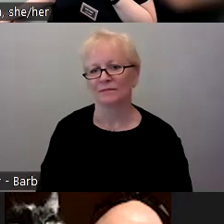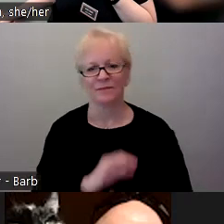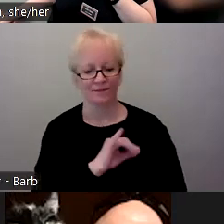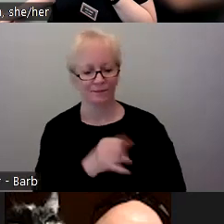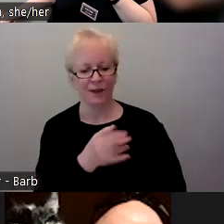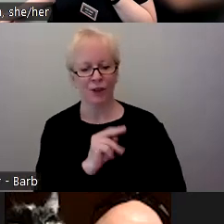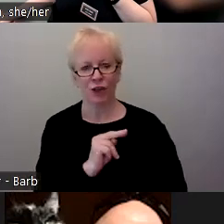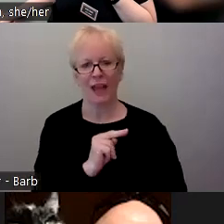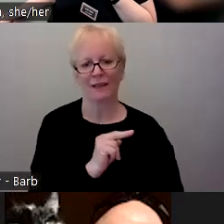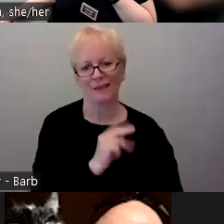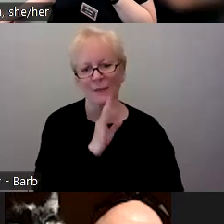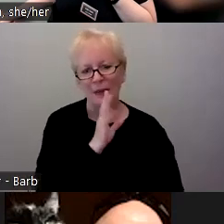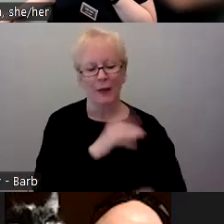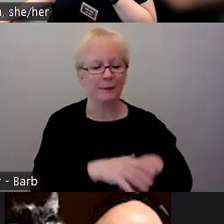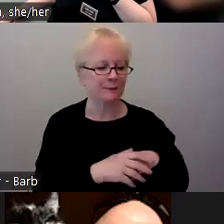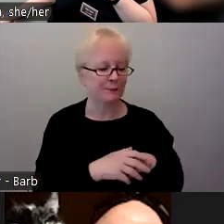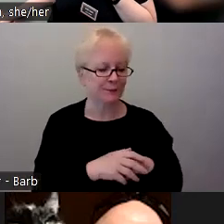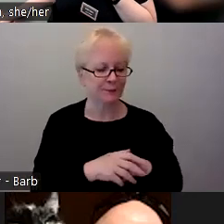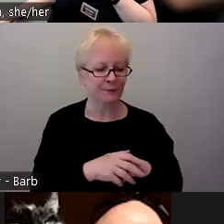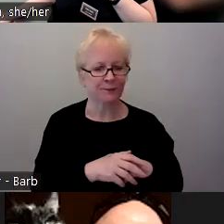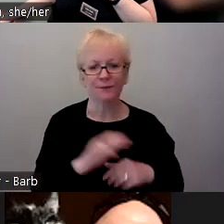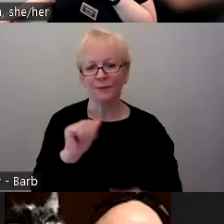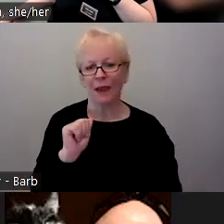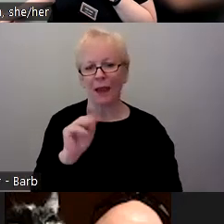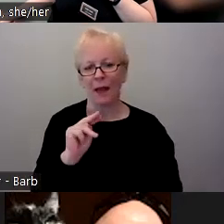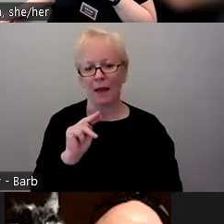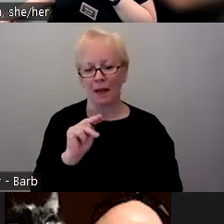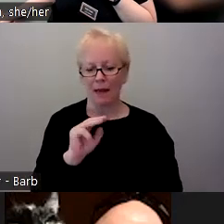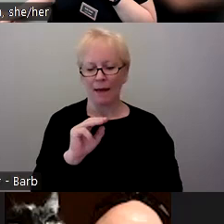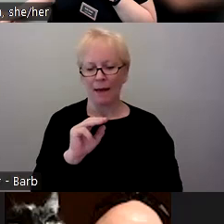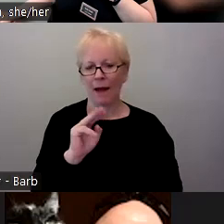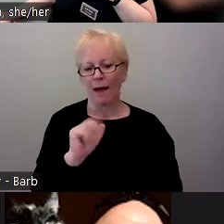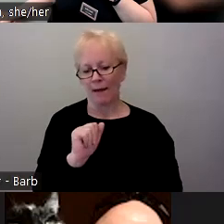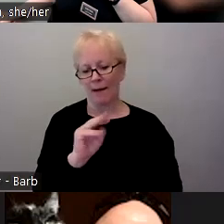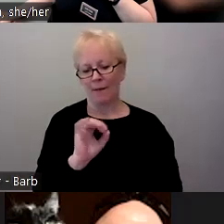Yeah, Amanda and I actually were able to give each other some practical advice about how